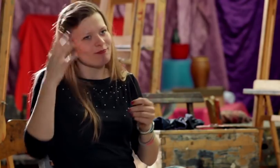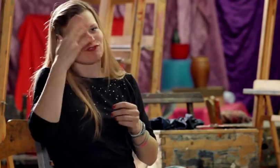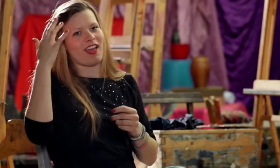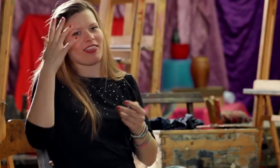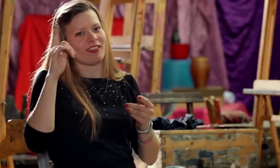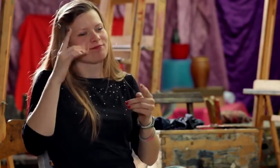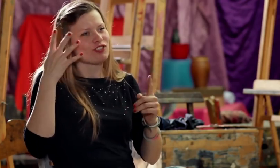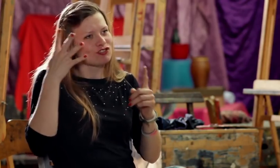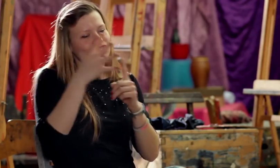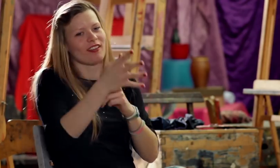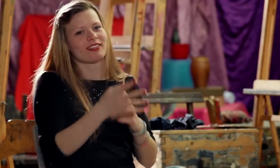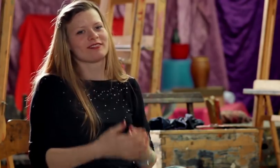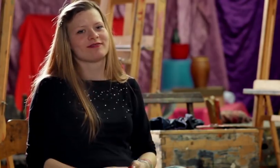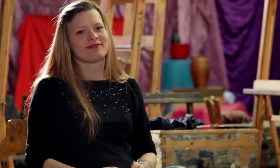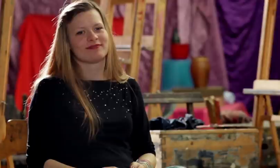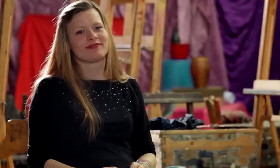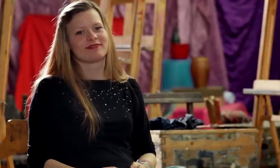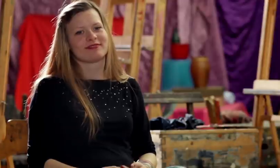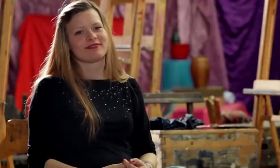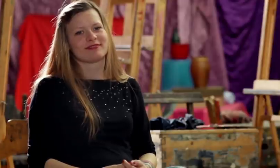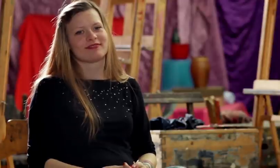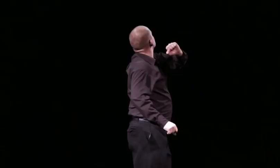My dreams about the future are now more three-dimensional.